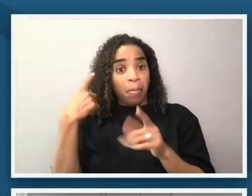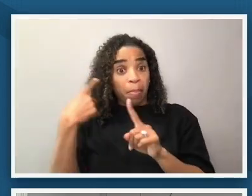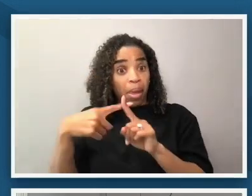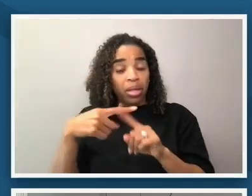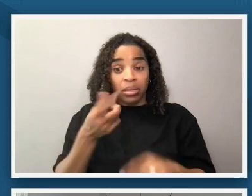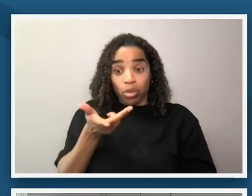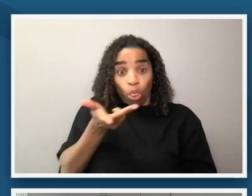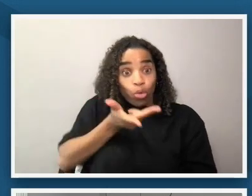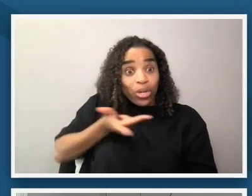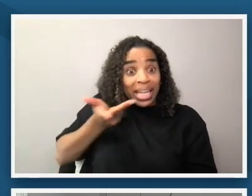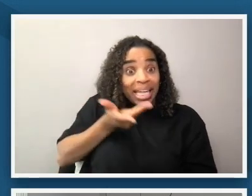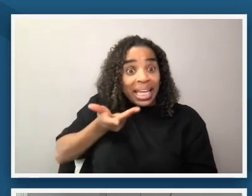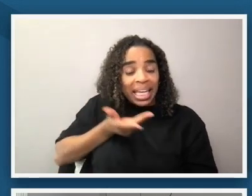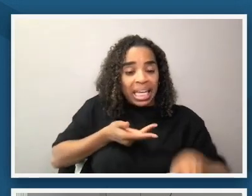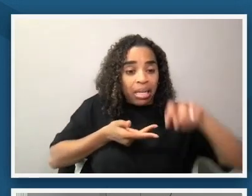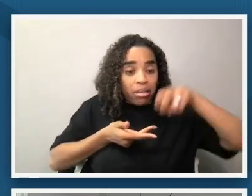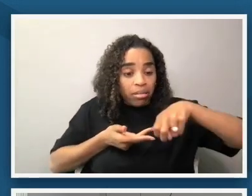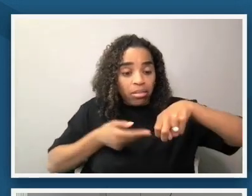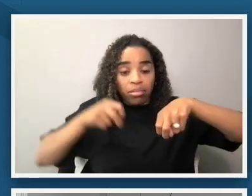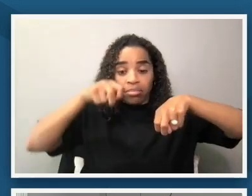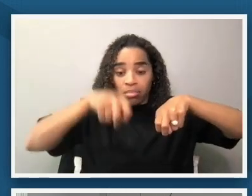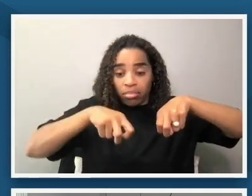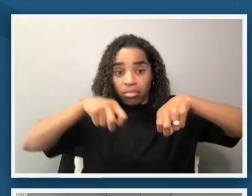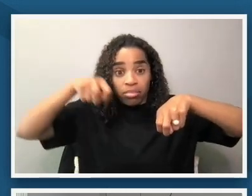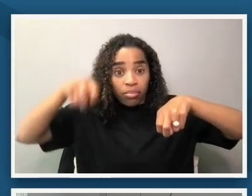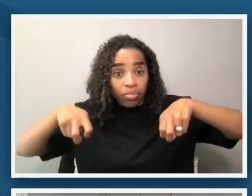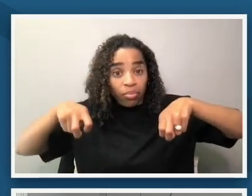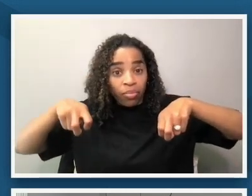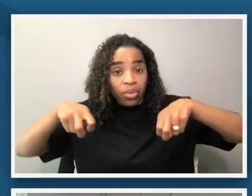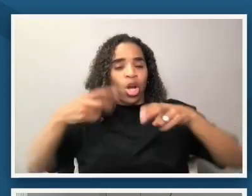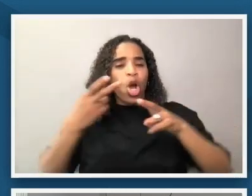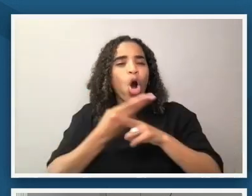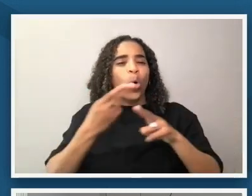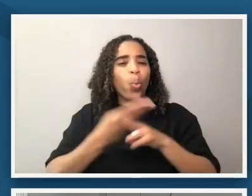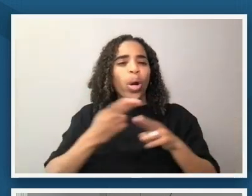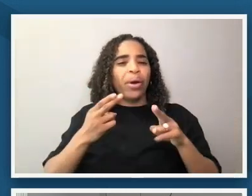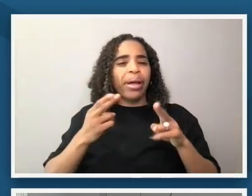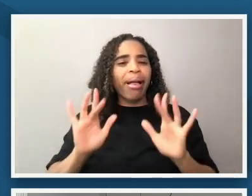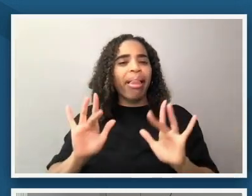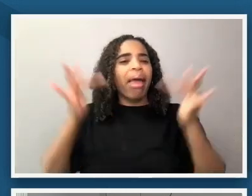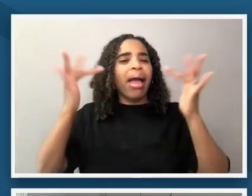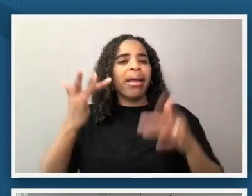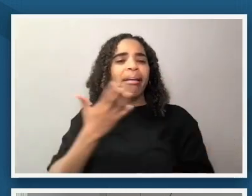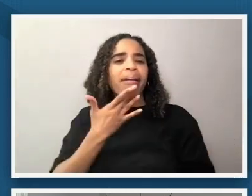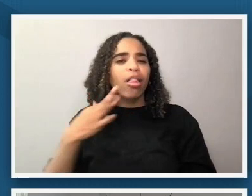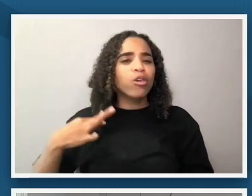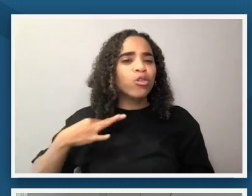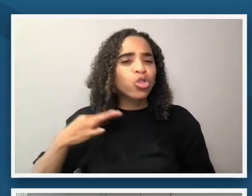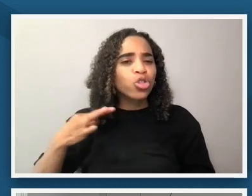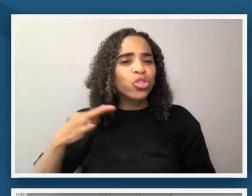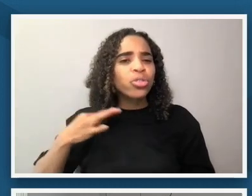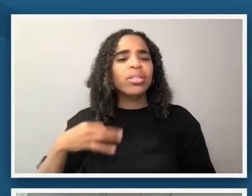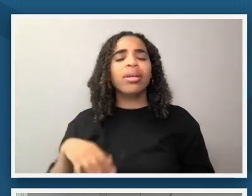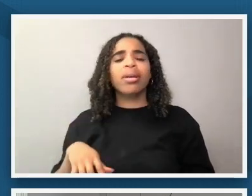three individuals are all wearing light-colored